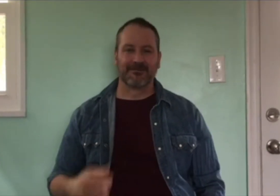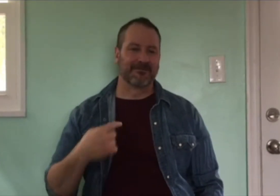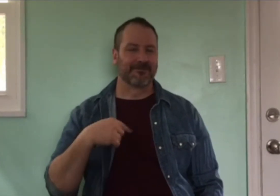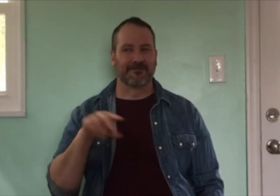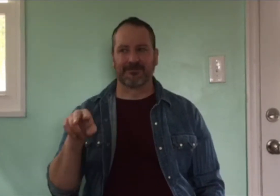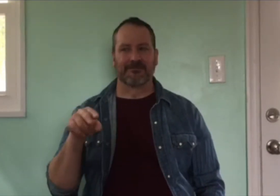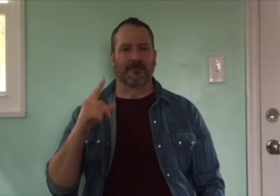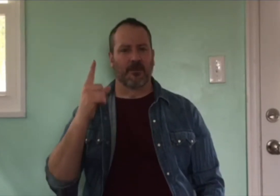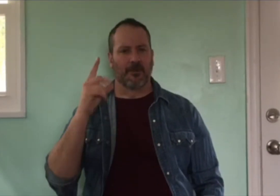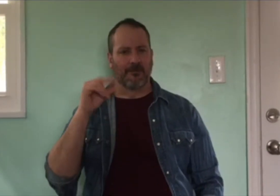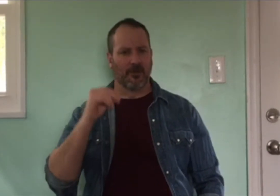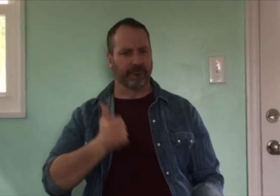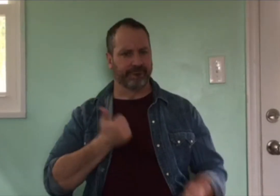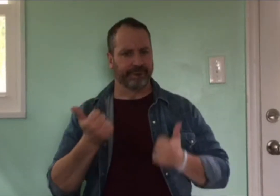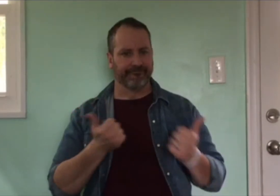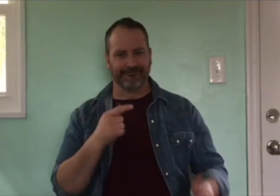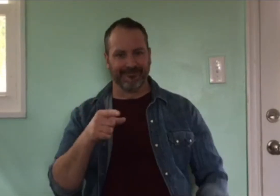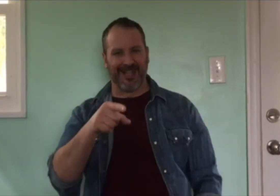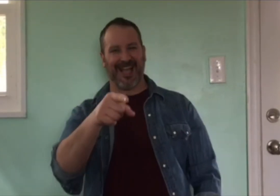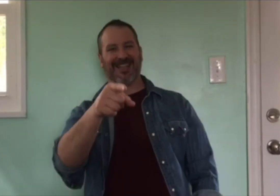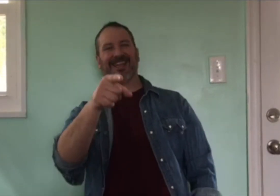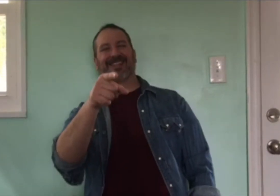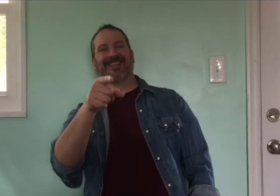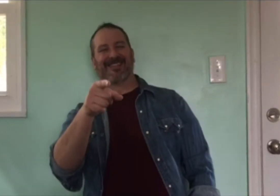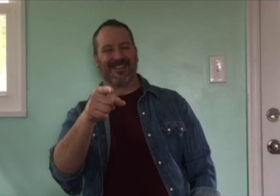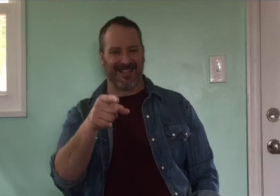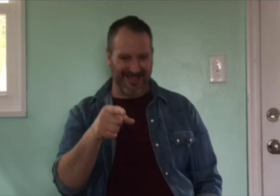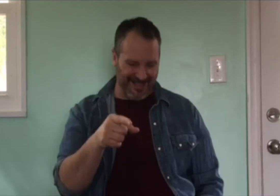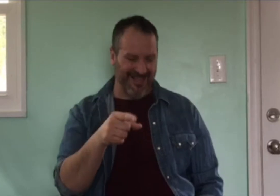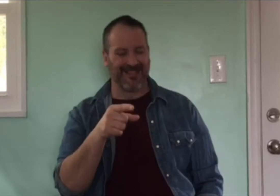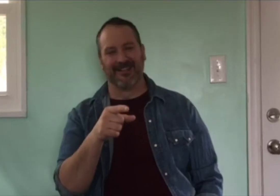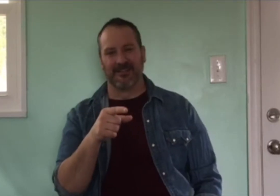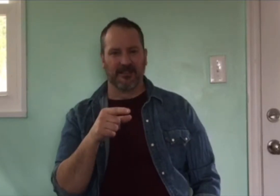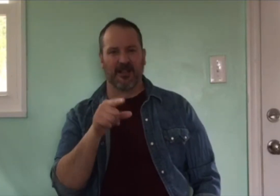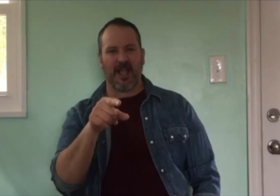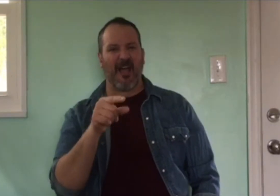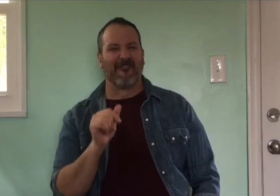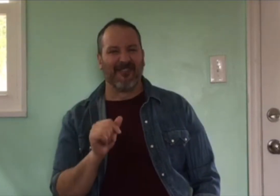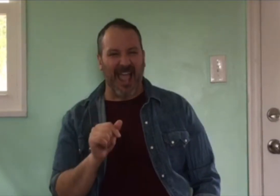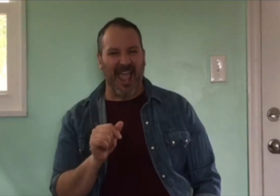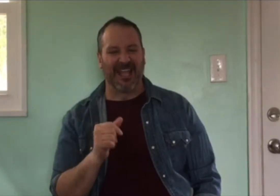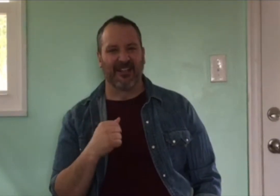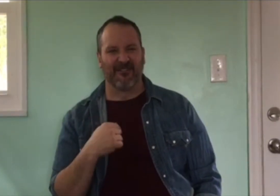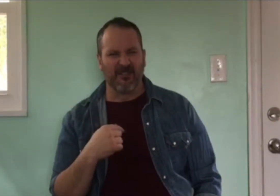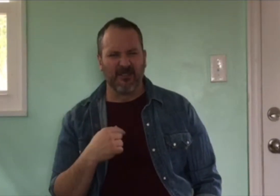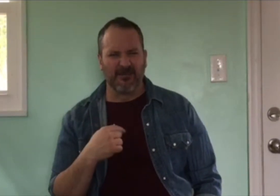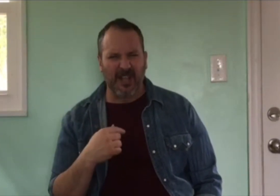Except this time, one particular young boy was more assertive with his actions. He pointed at me and laughed. While he was doing so, he was mouthing the word, “fag”.